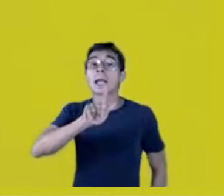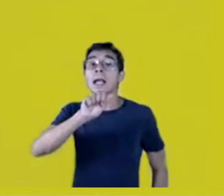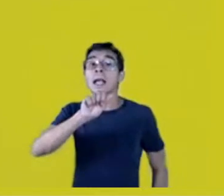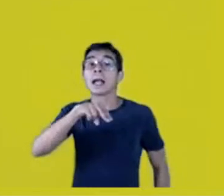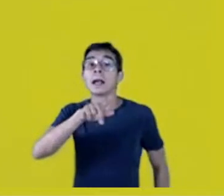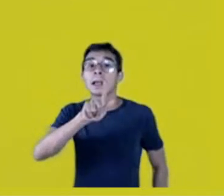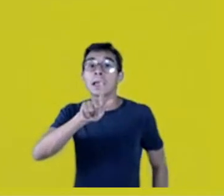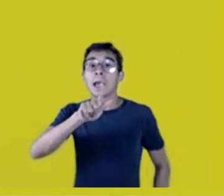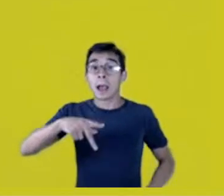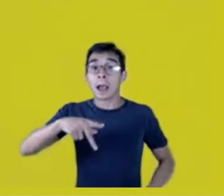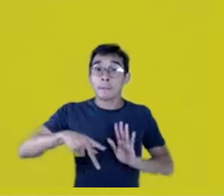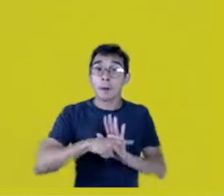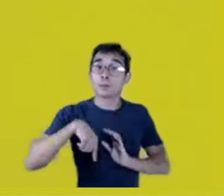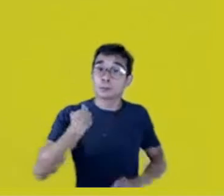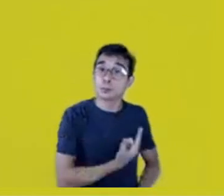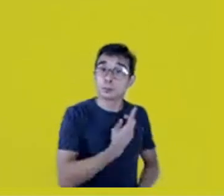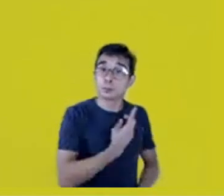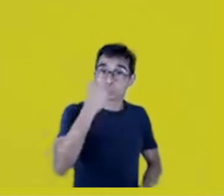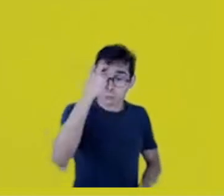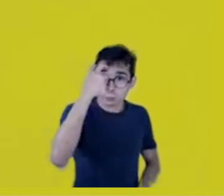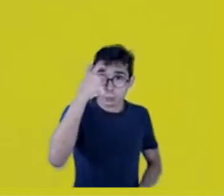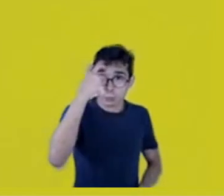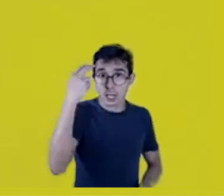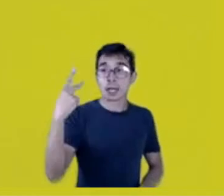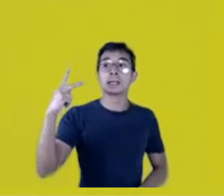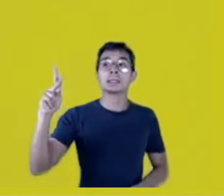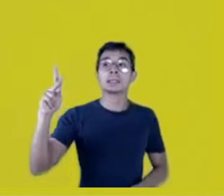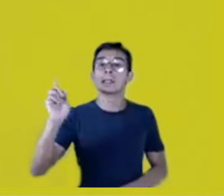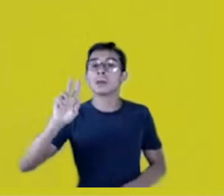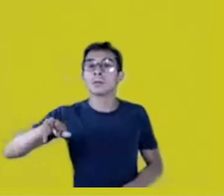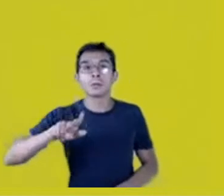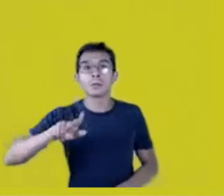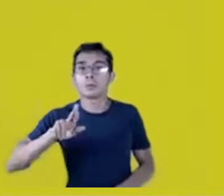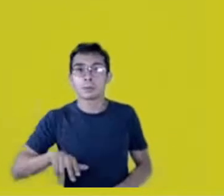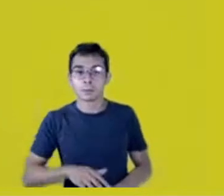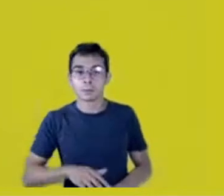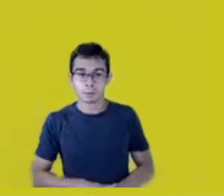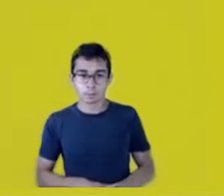Why do we have a world heritage at UNESCO?